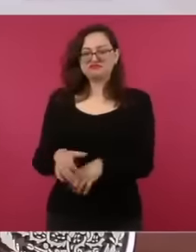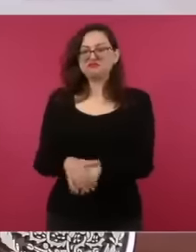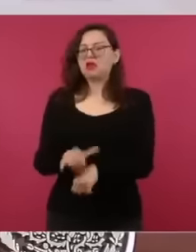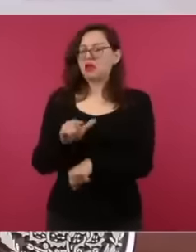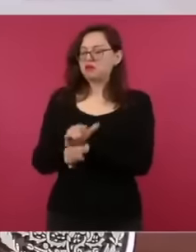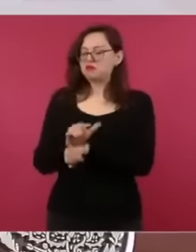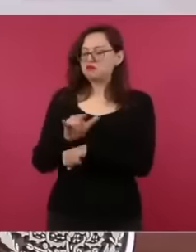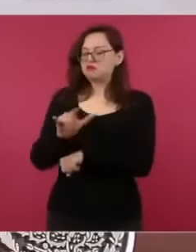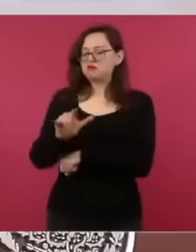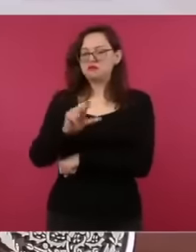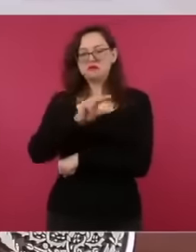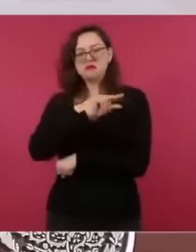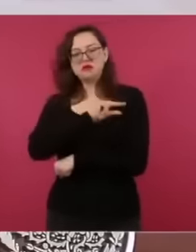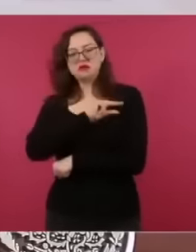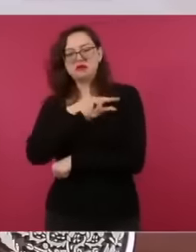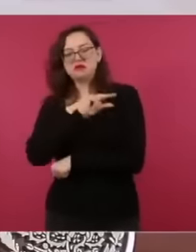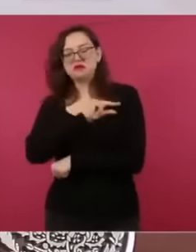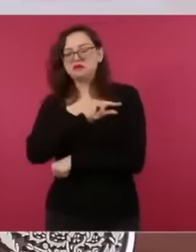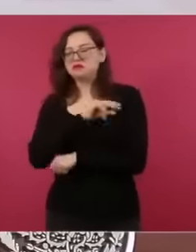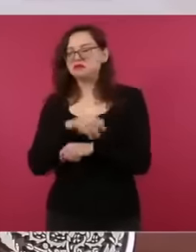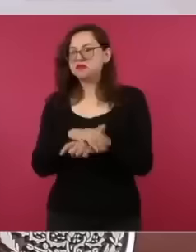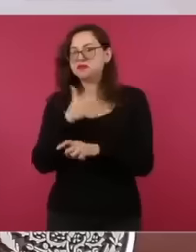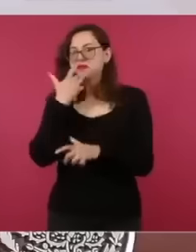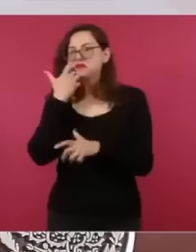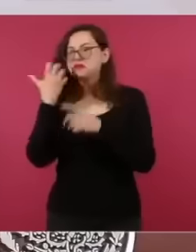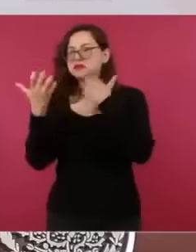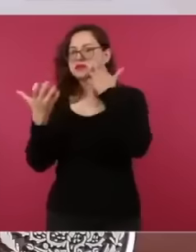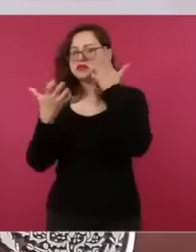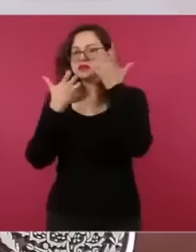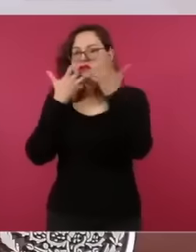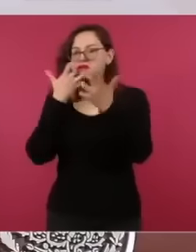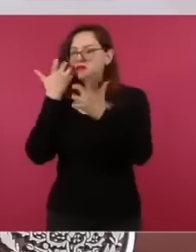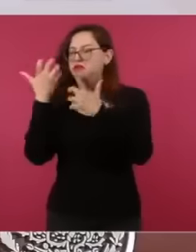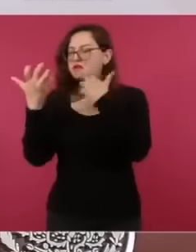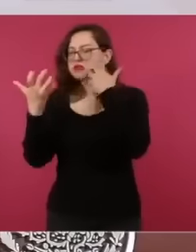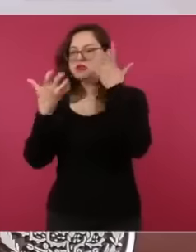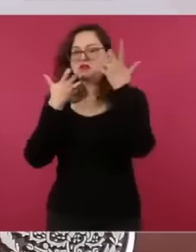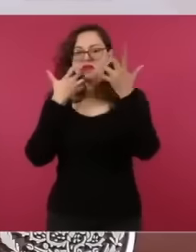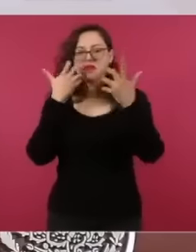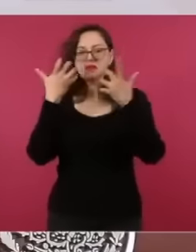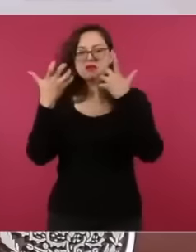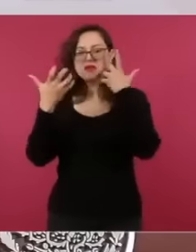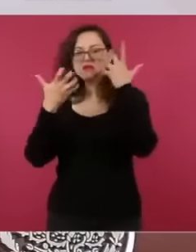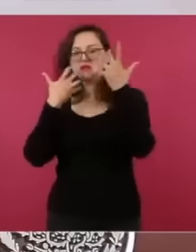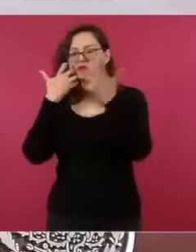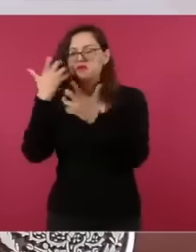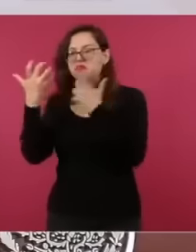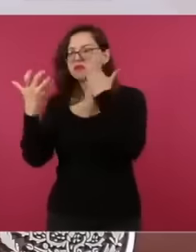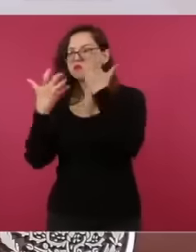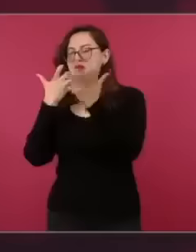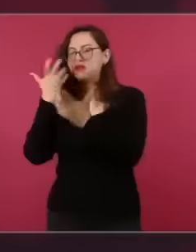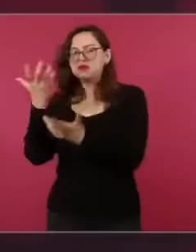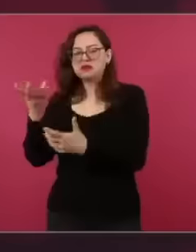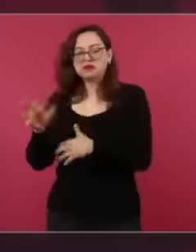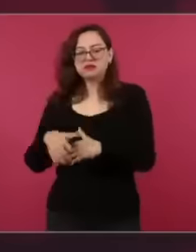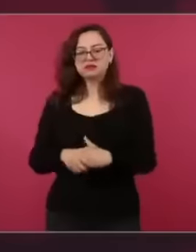private plane No, yes